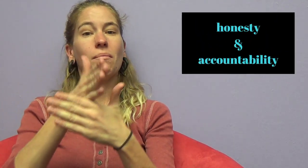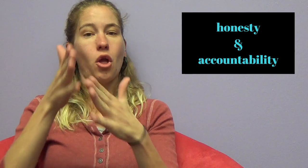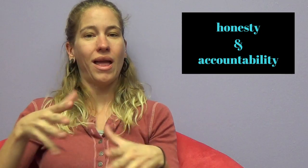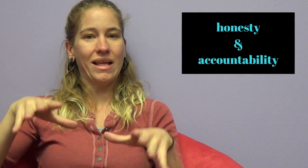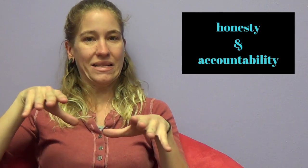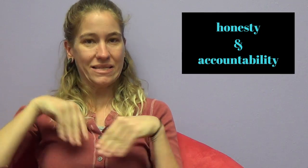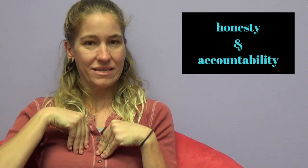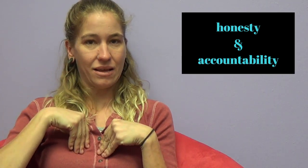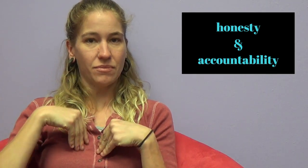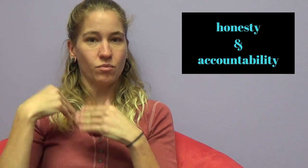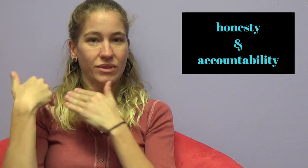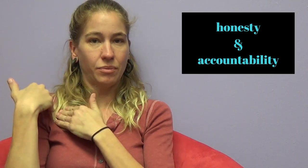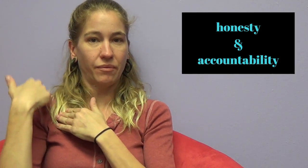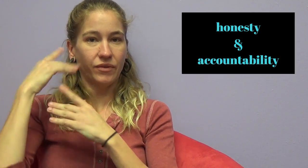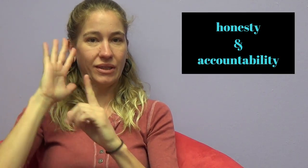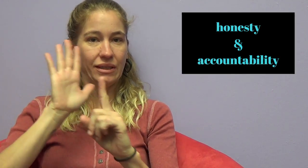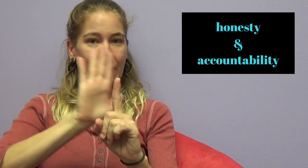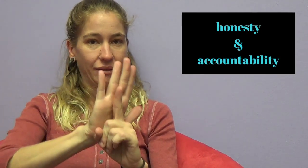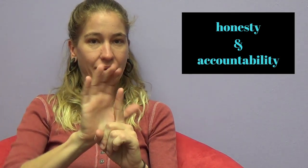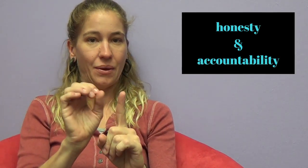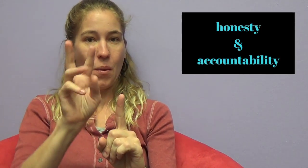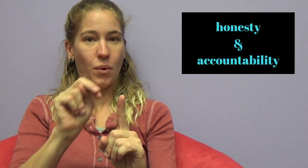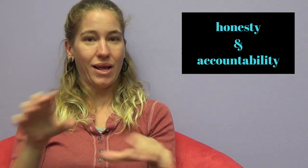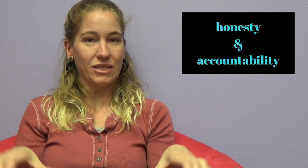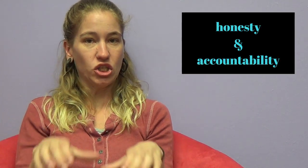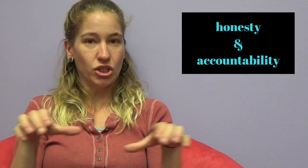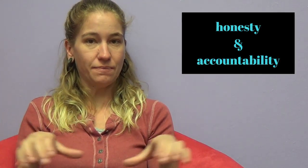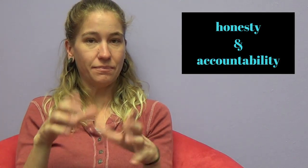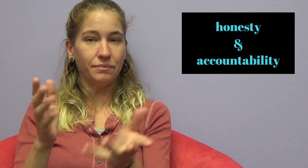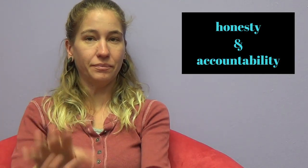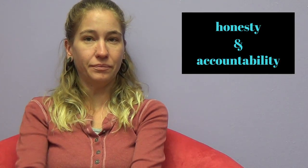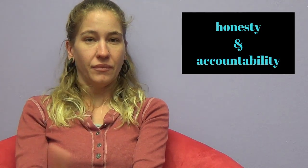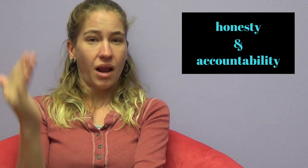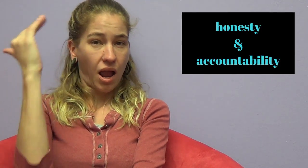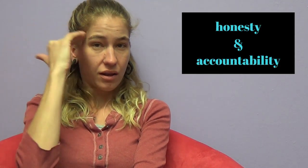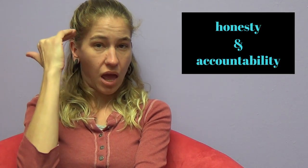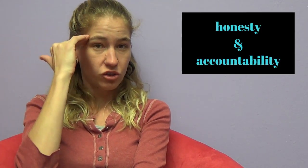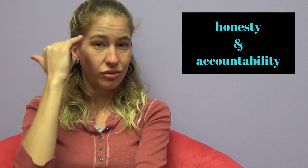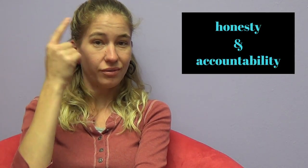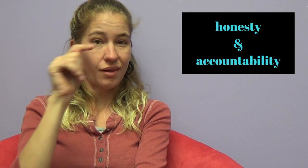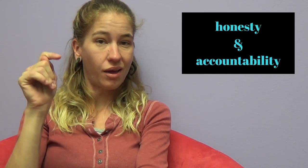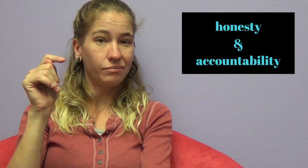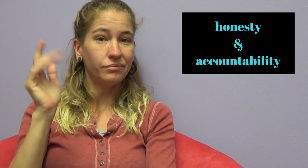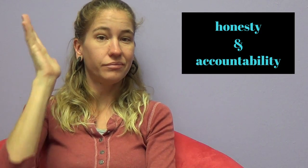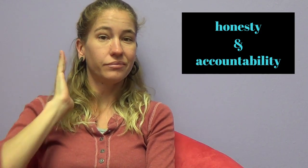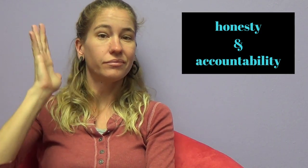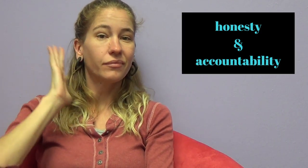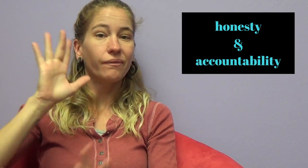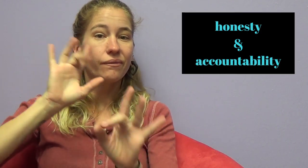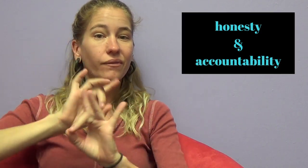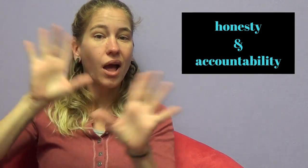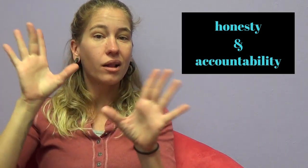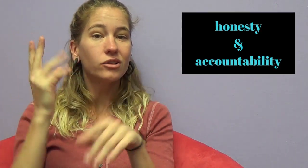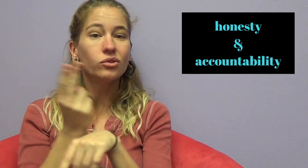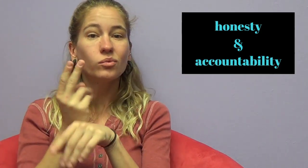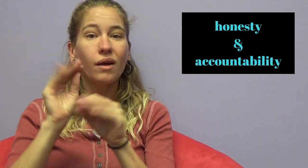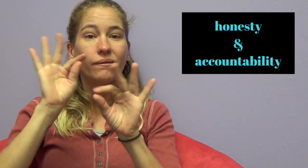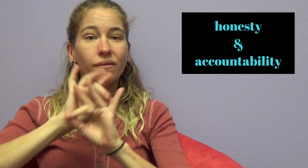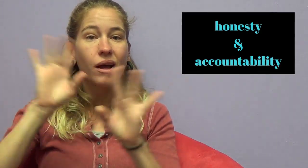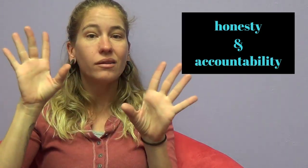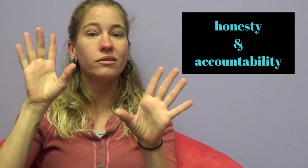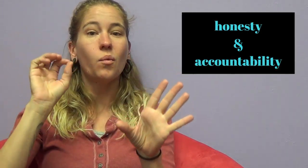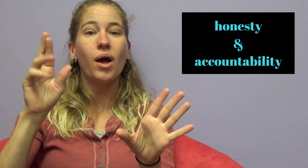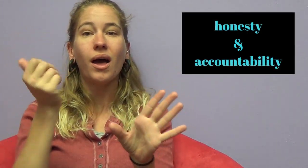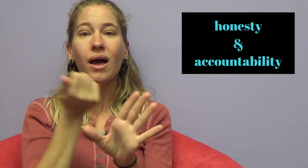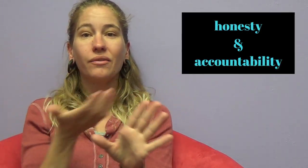Your partner accepts responsibility for their own actions and acknowledges past use of violence or anything similar.